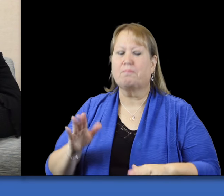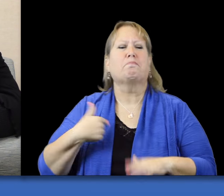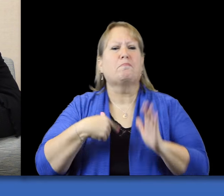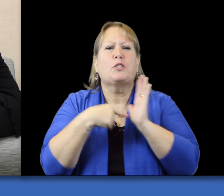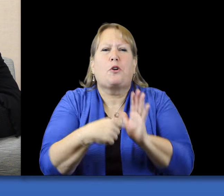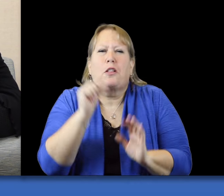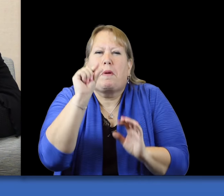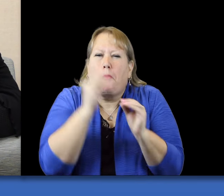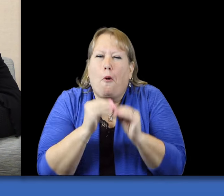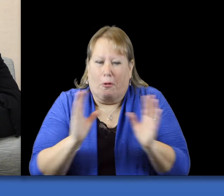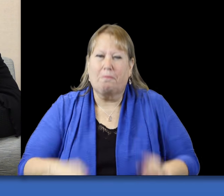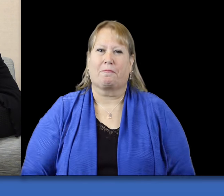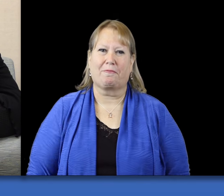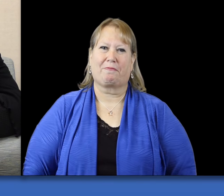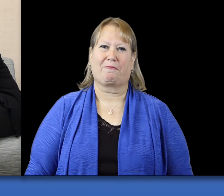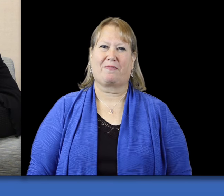Let me show you a little bit more about what I learned!